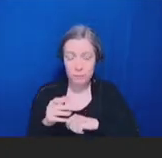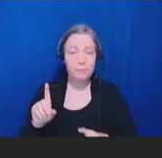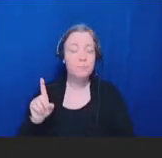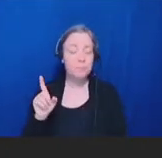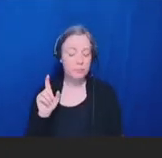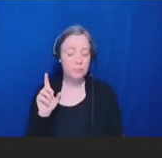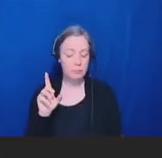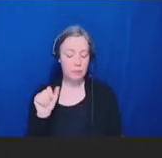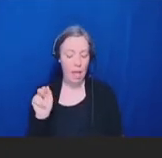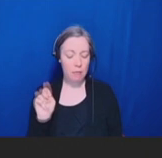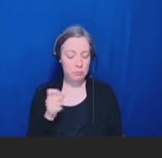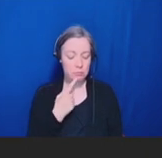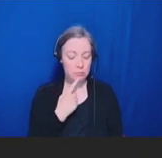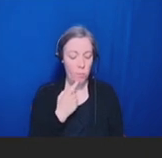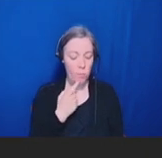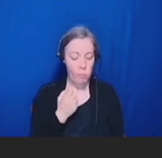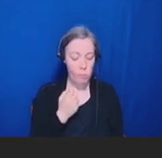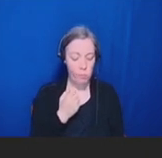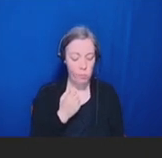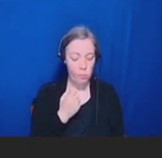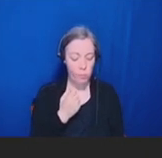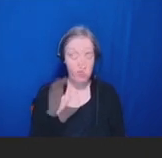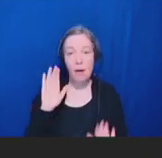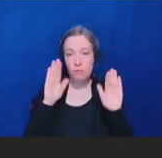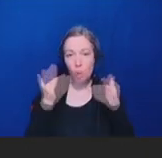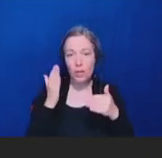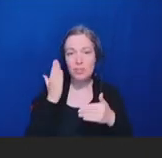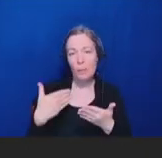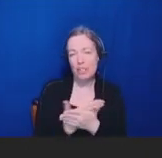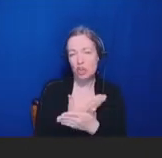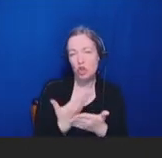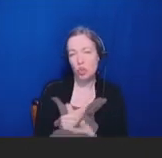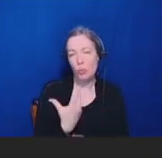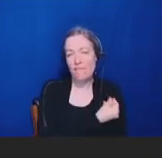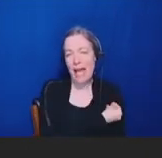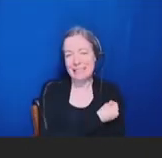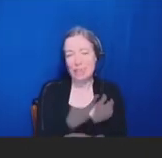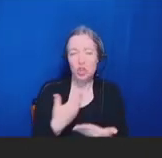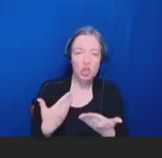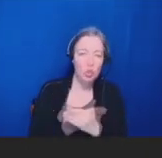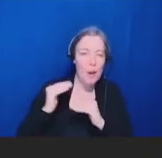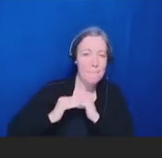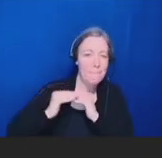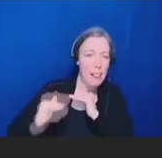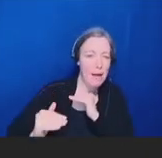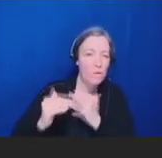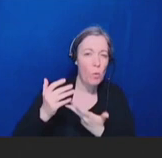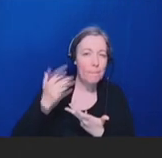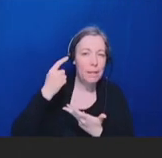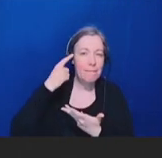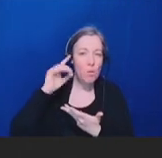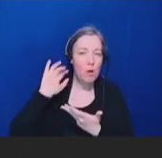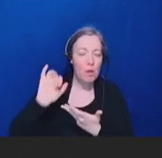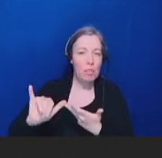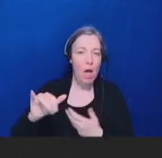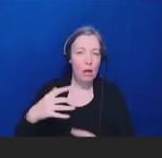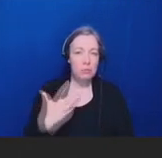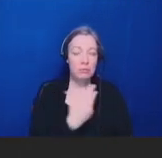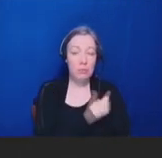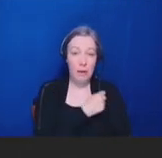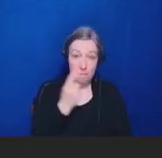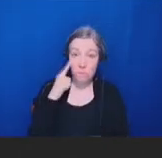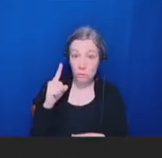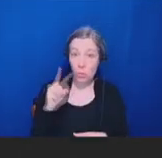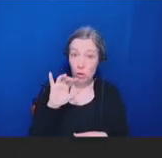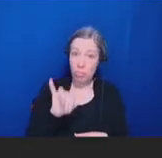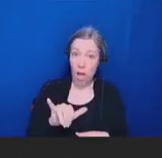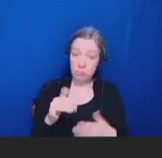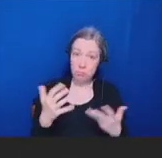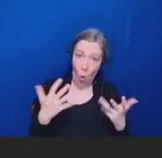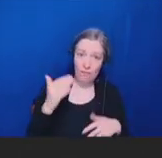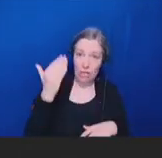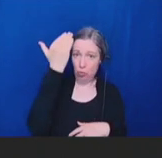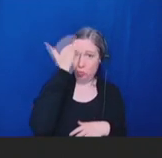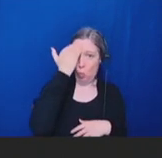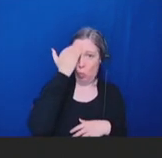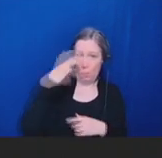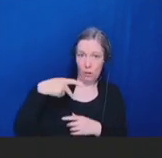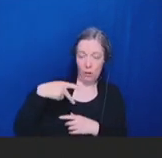probably on new vaccines or new platforms for vaccines for existing pathogens. We would